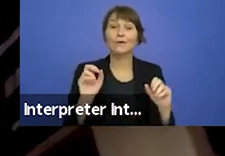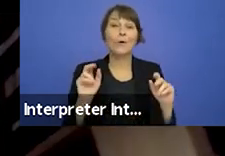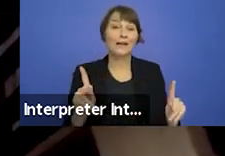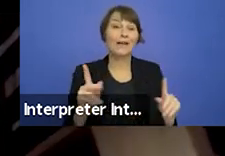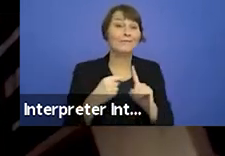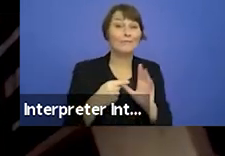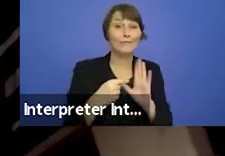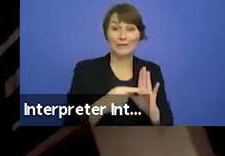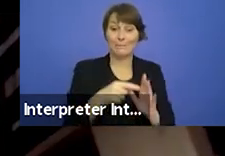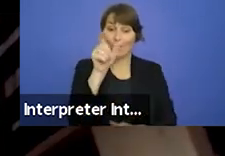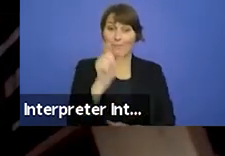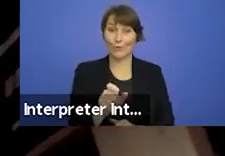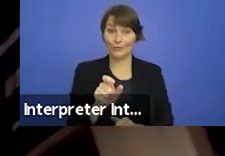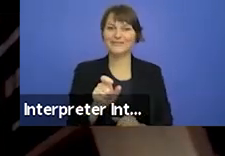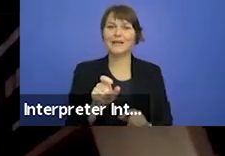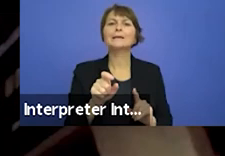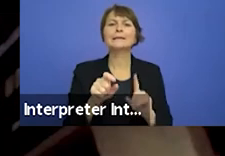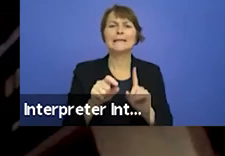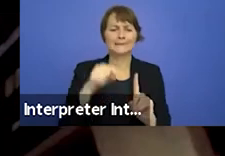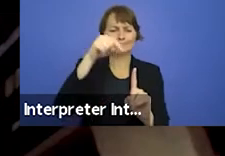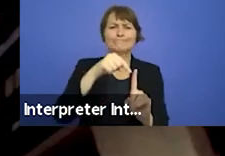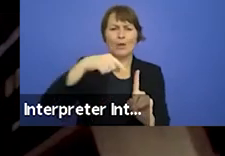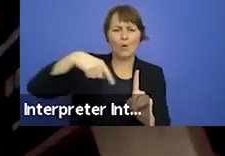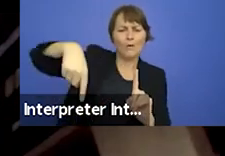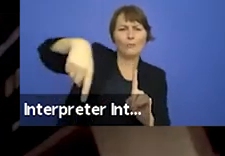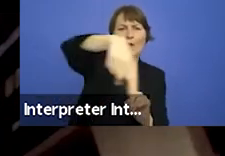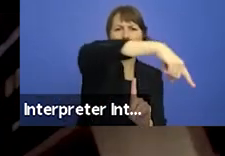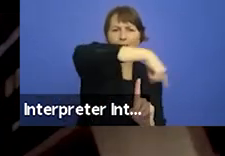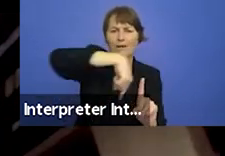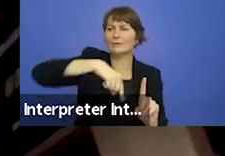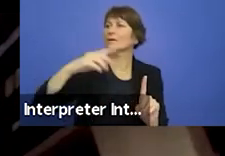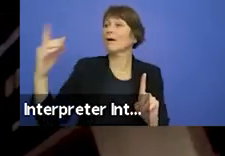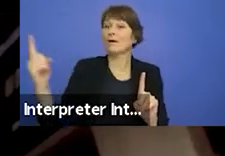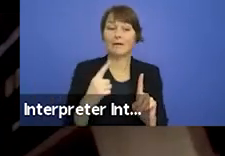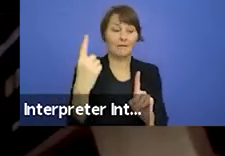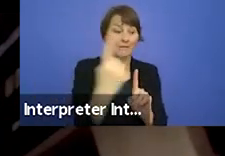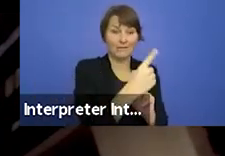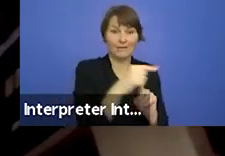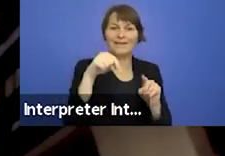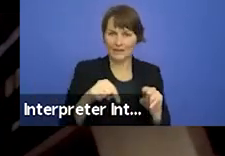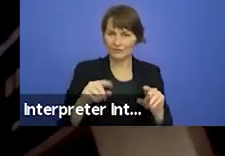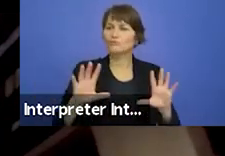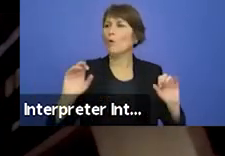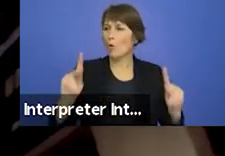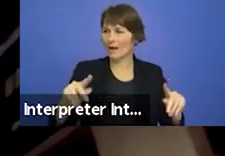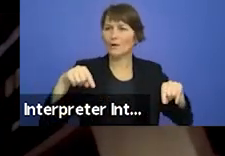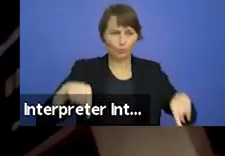everything is allowed. In here we can practice discord, division and disagreement, test ideas,